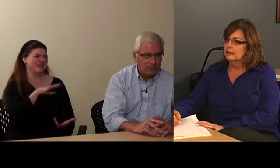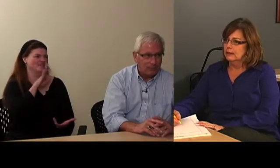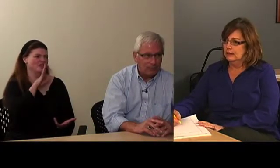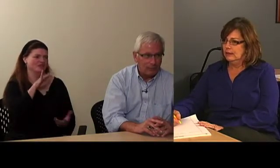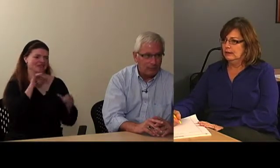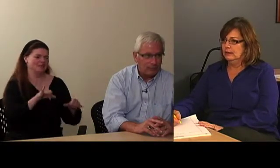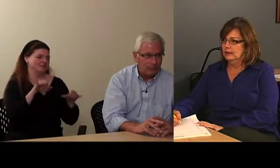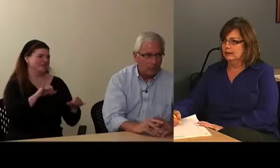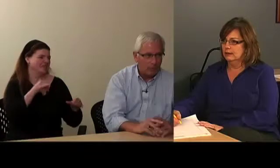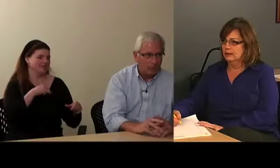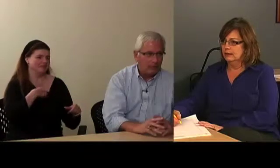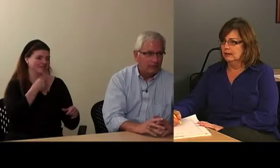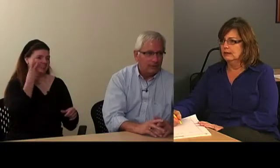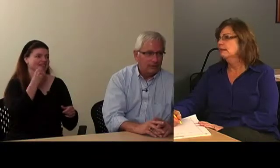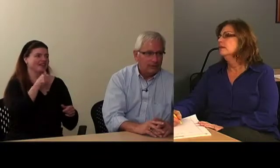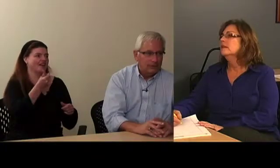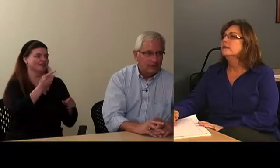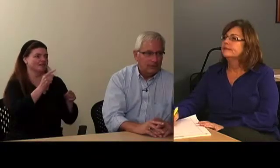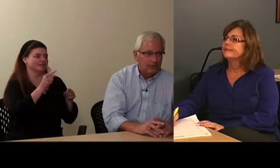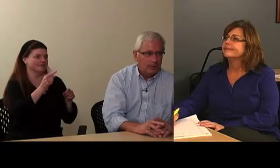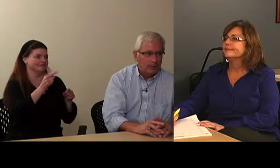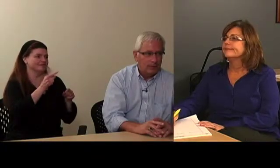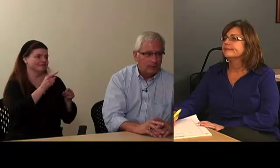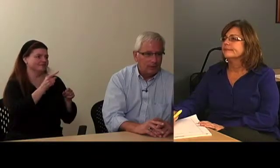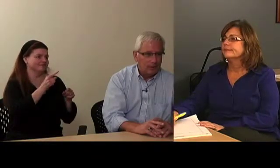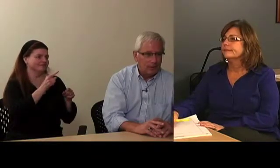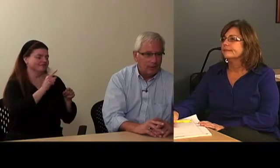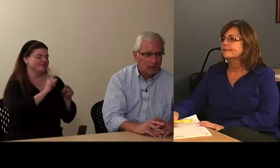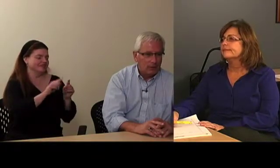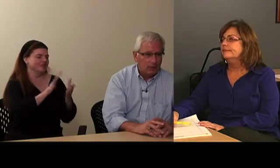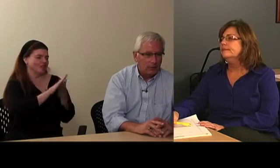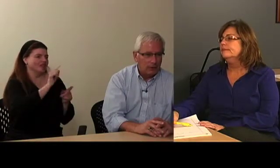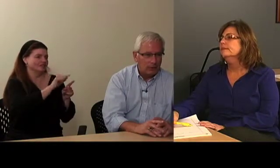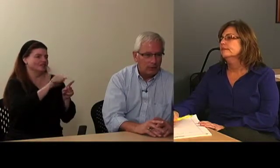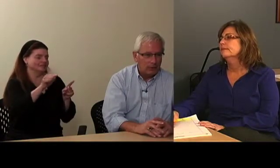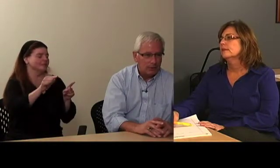We've been through this before with many colleges